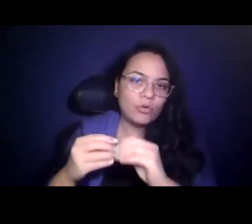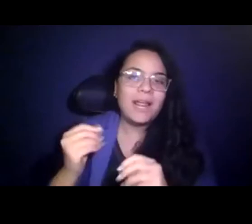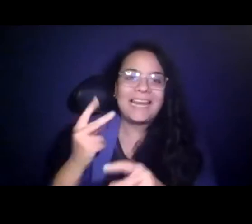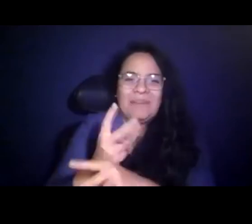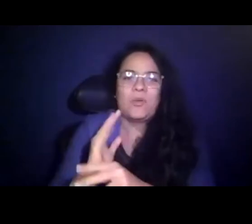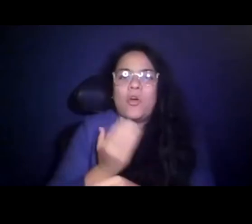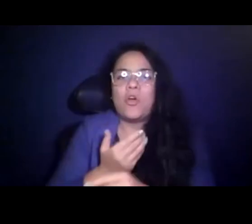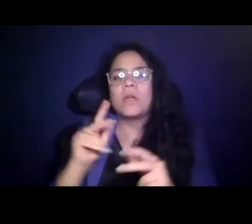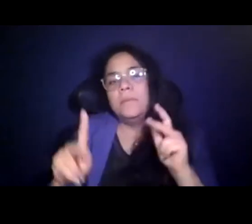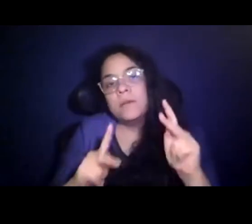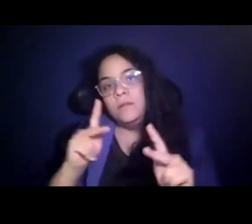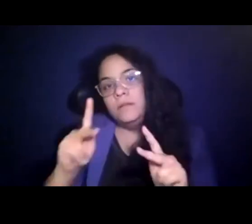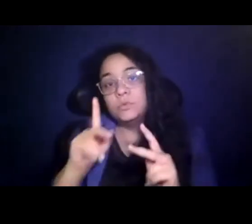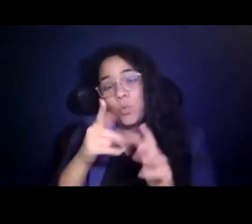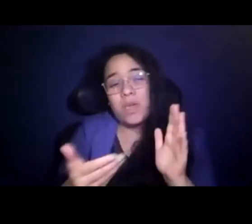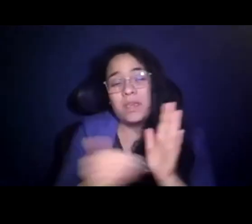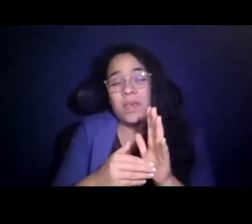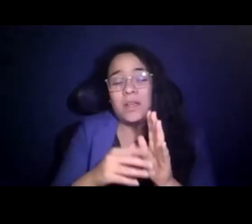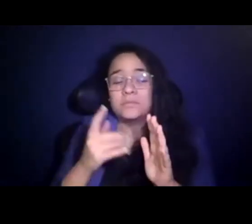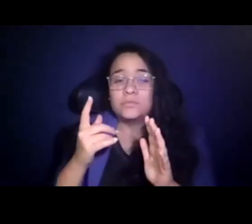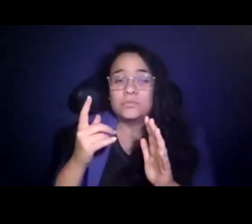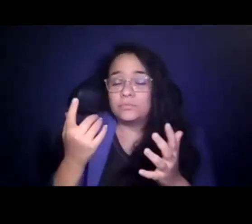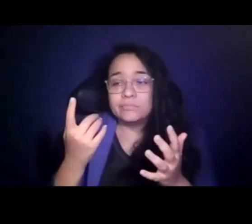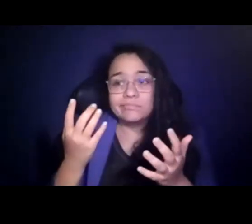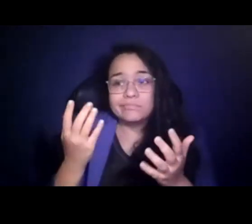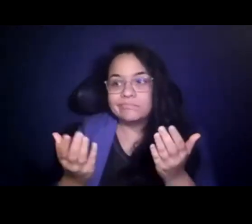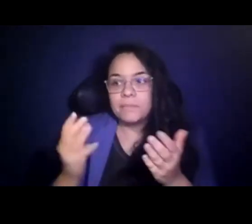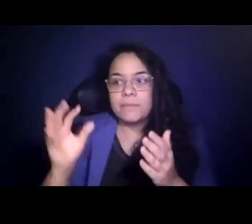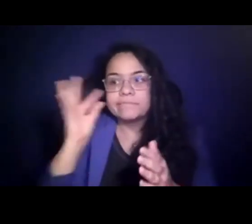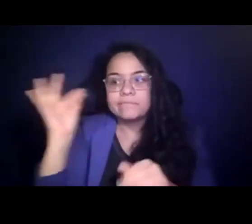15:24:11 And so again, just real practically speaking, maybe some flexibility with formula